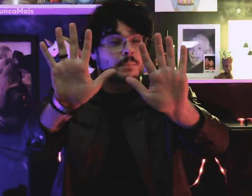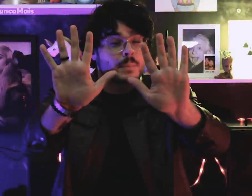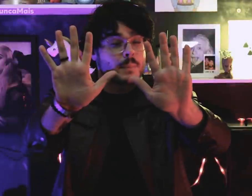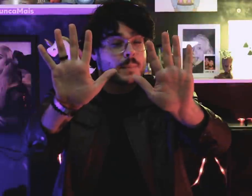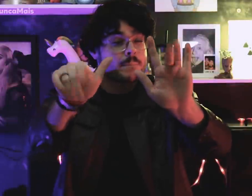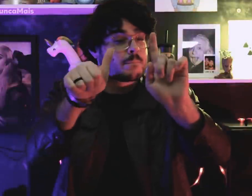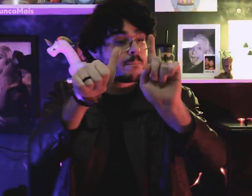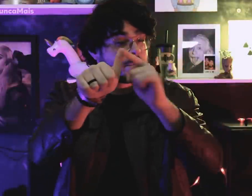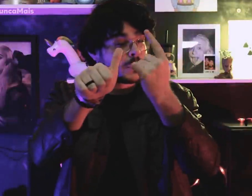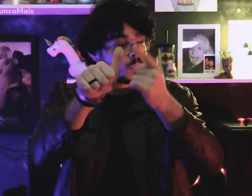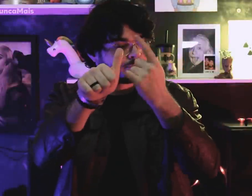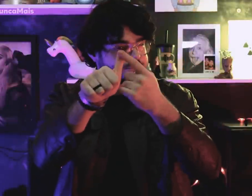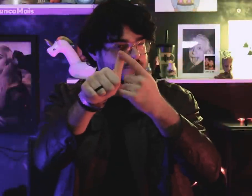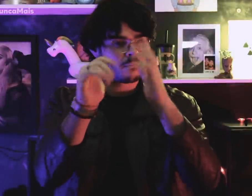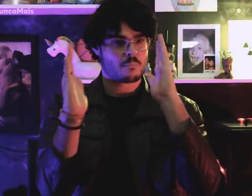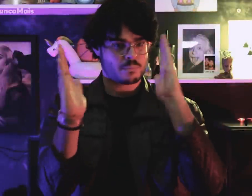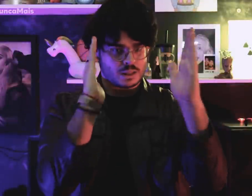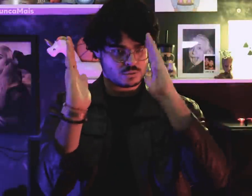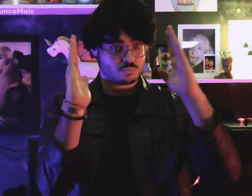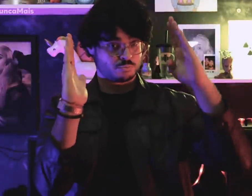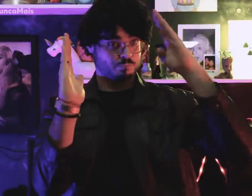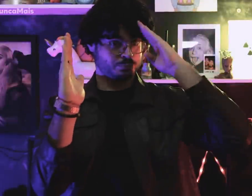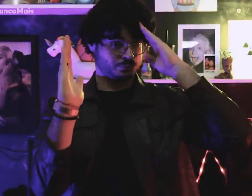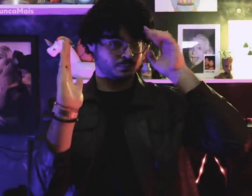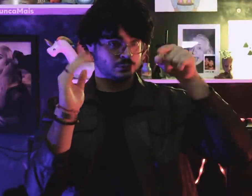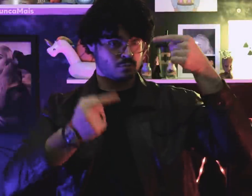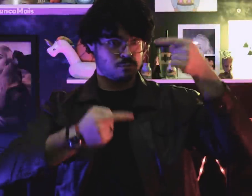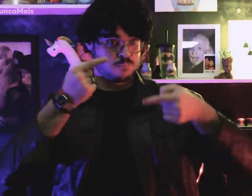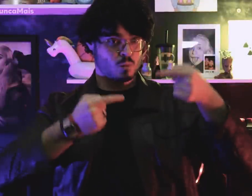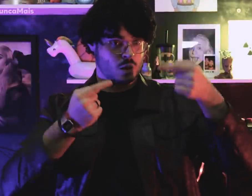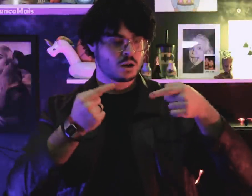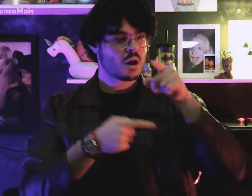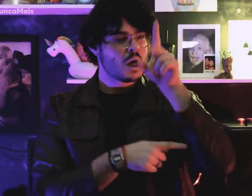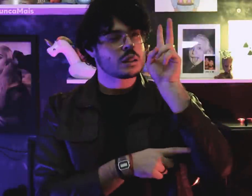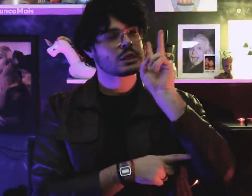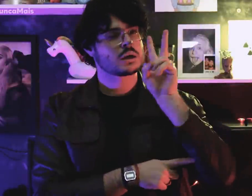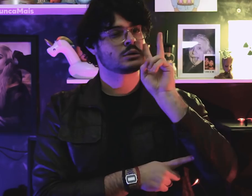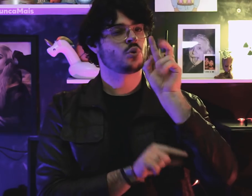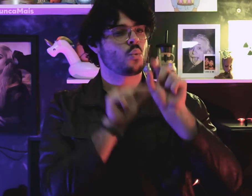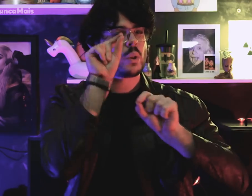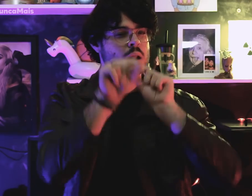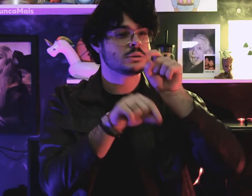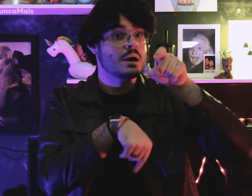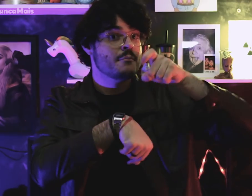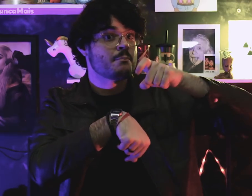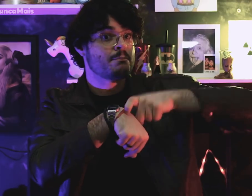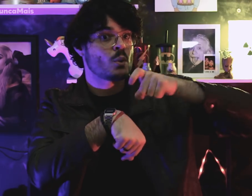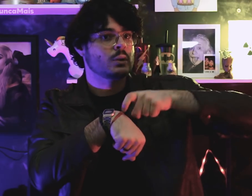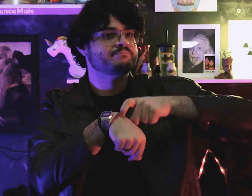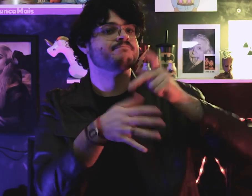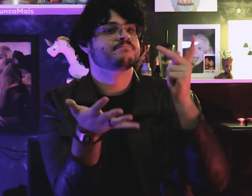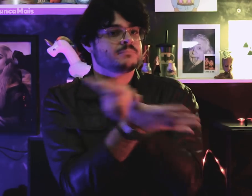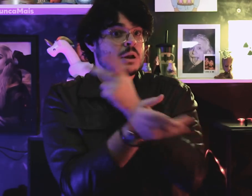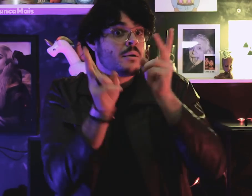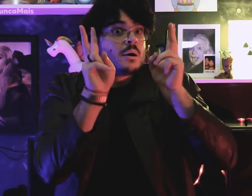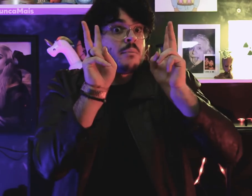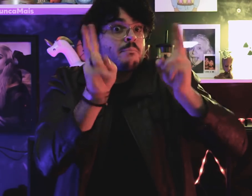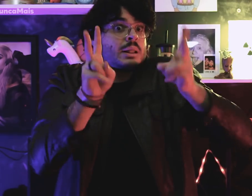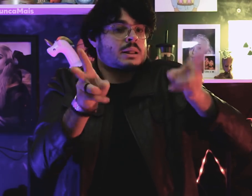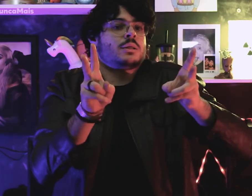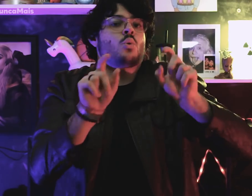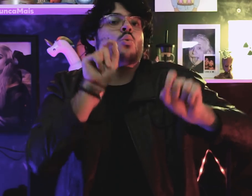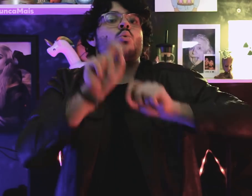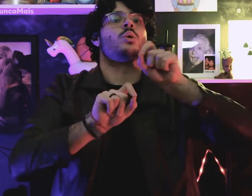First of all you should know that the military dictatorship happened